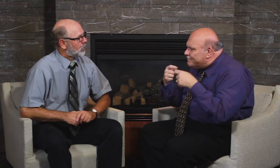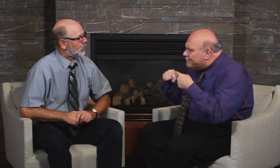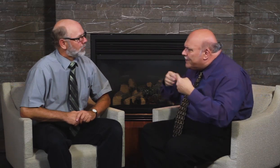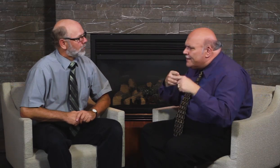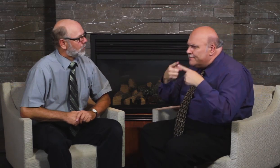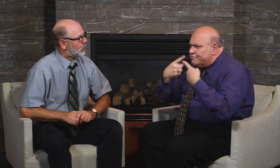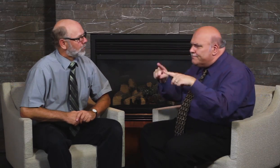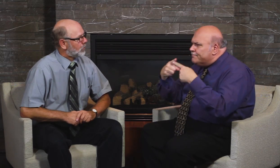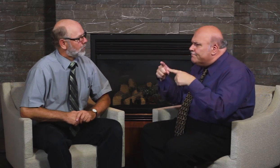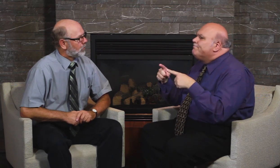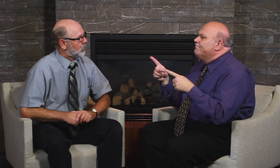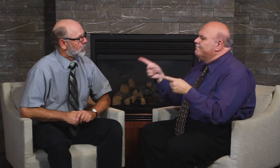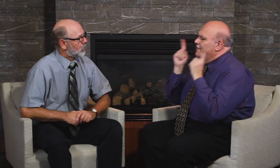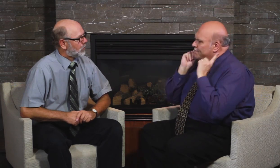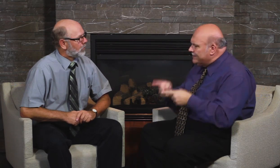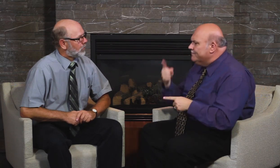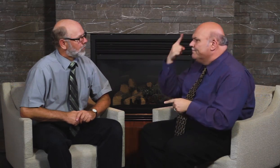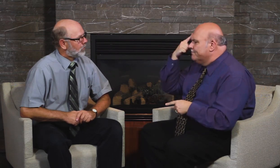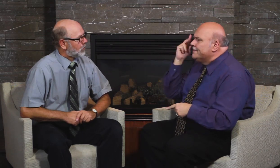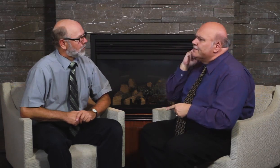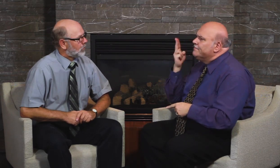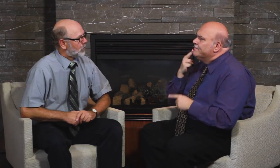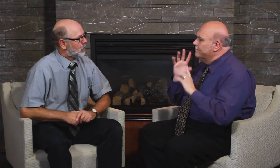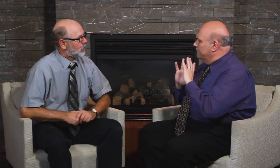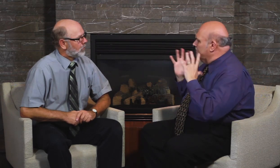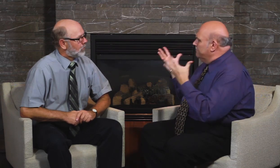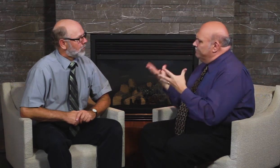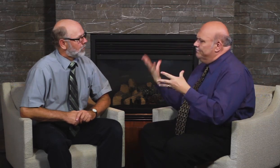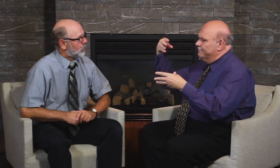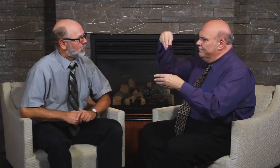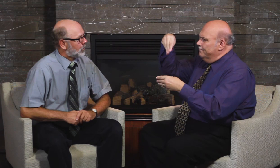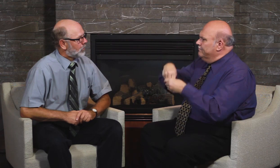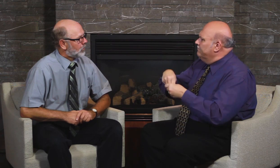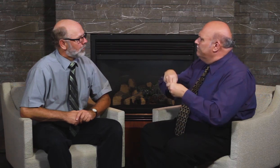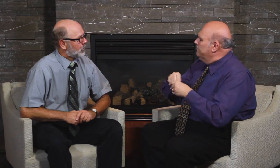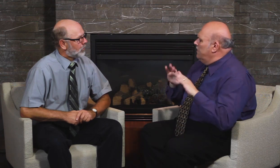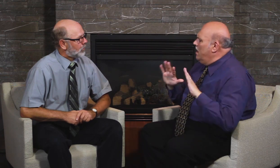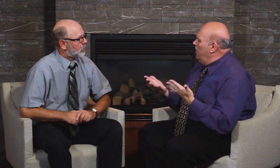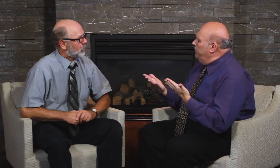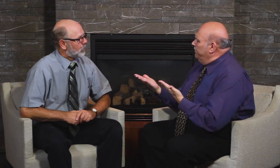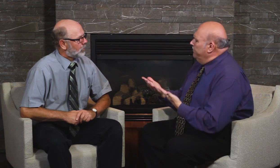politician. How do you think the Deaf community can become involved with politics?